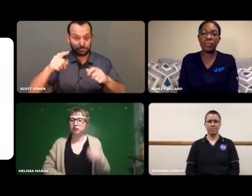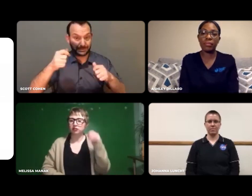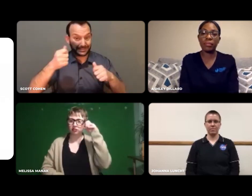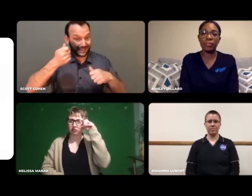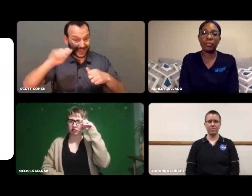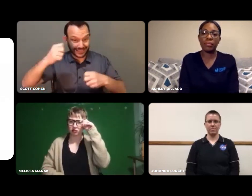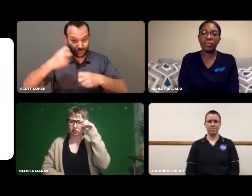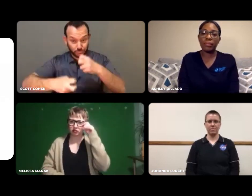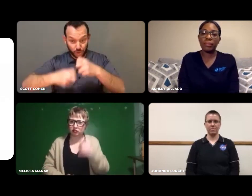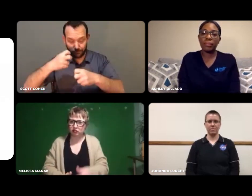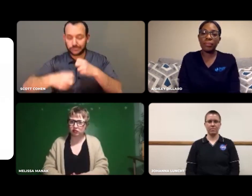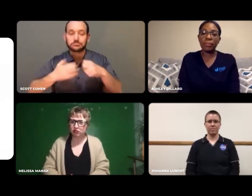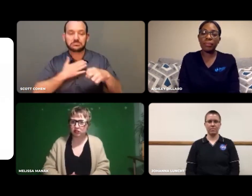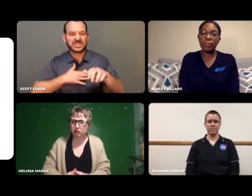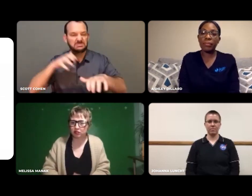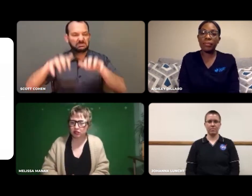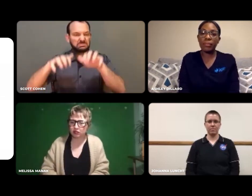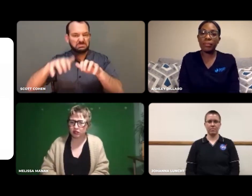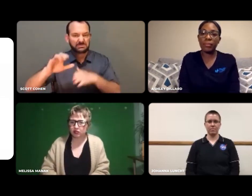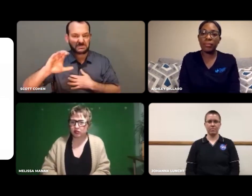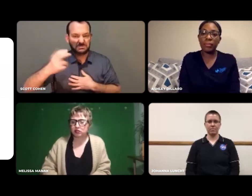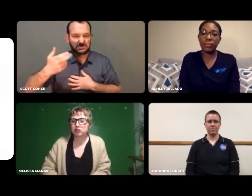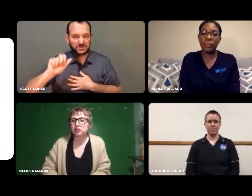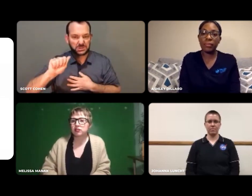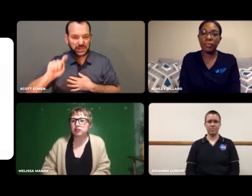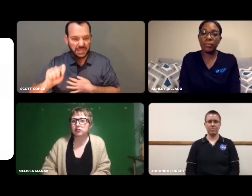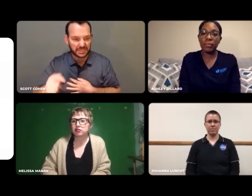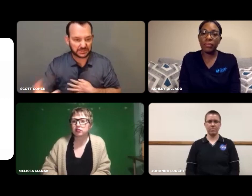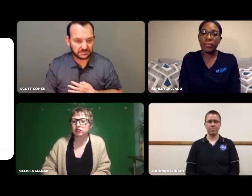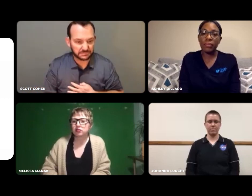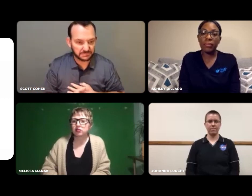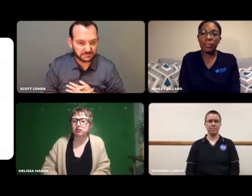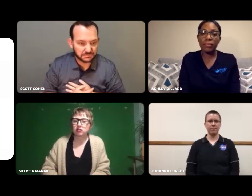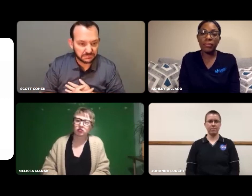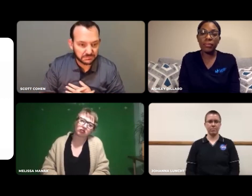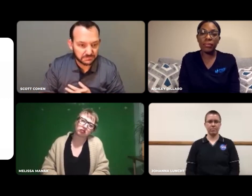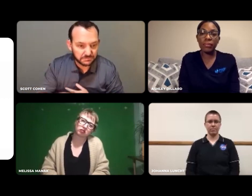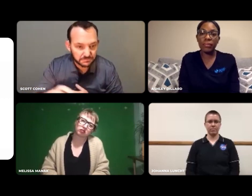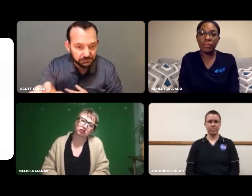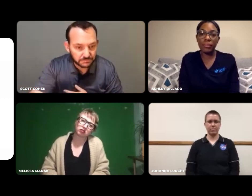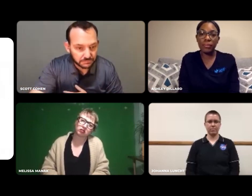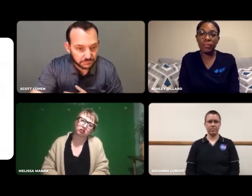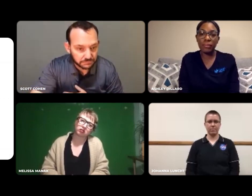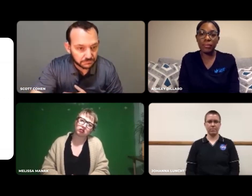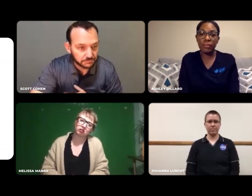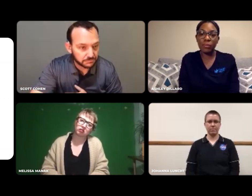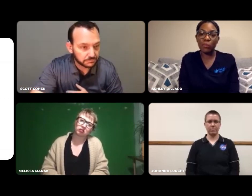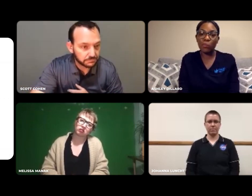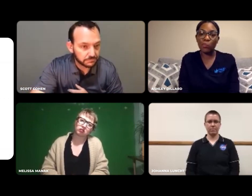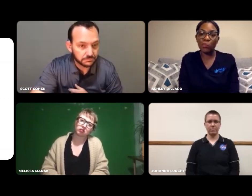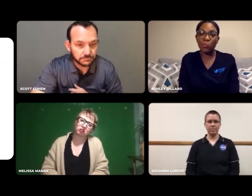Again, if you experience any problems, reach out to our team here via the chat box.